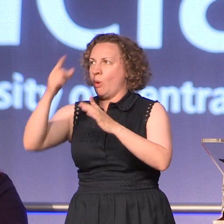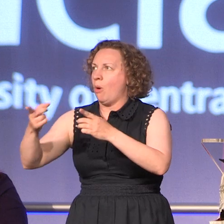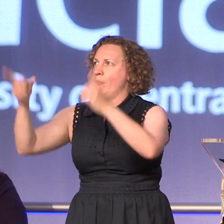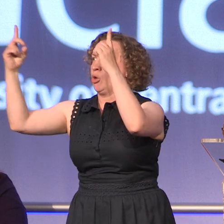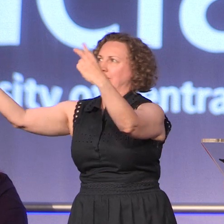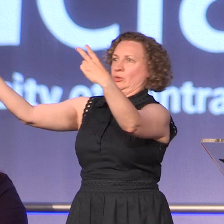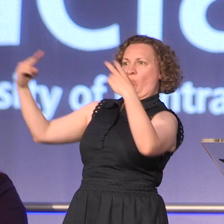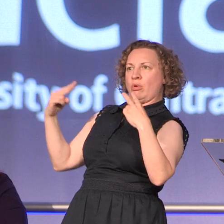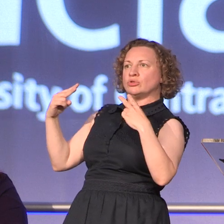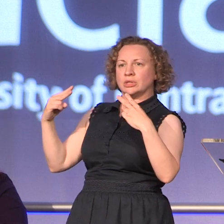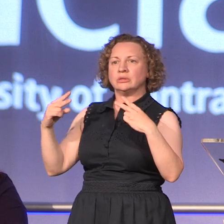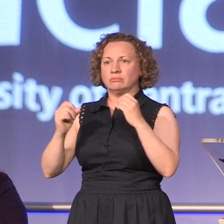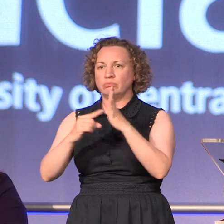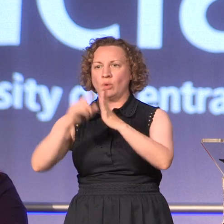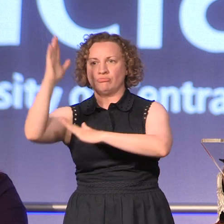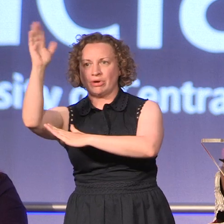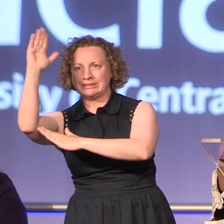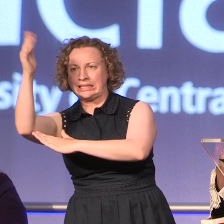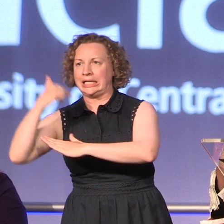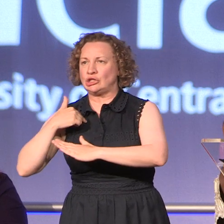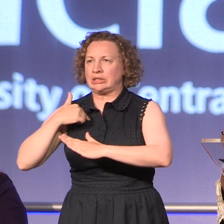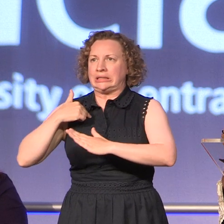know it's the big presentation, where you know it's the moment that could make you